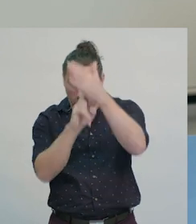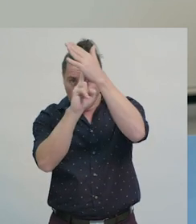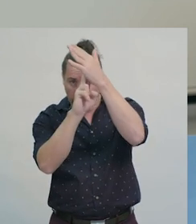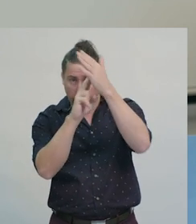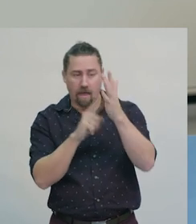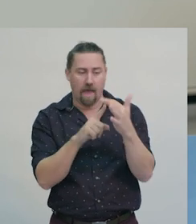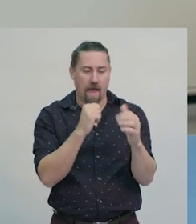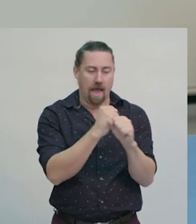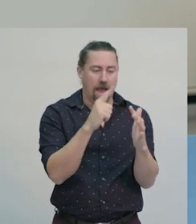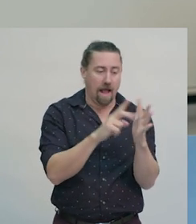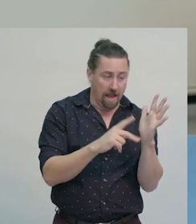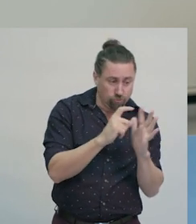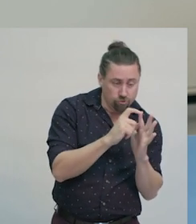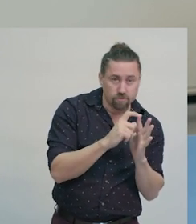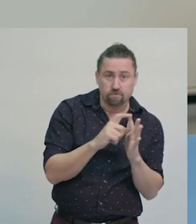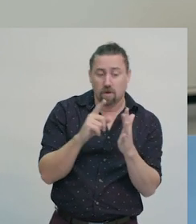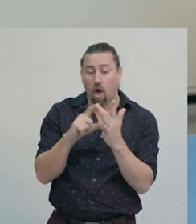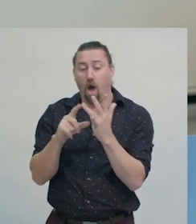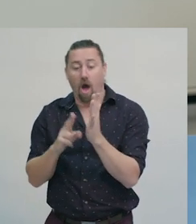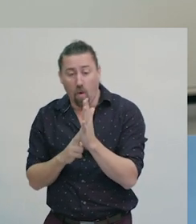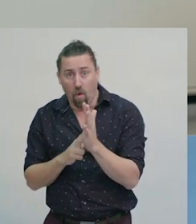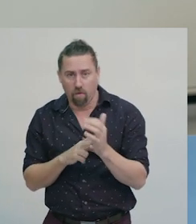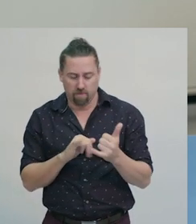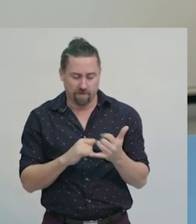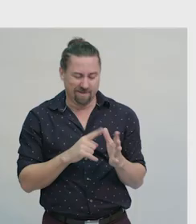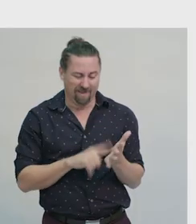a legend, icons, and a scale.